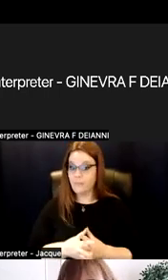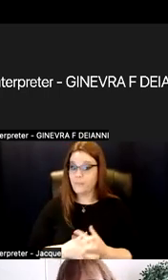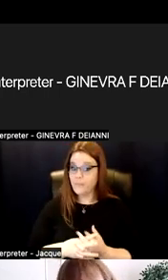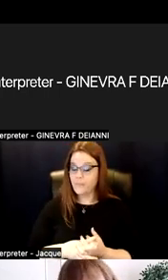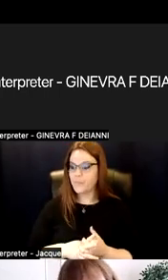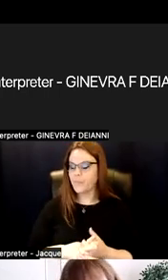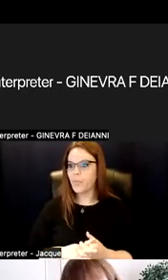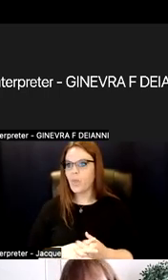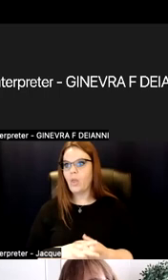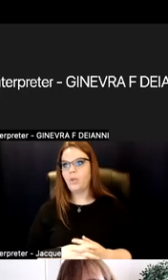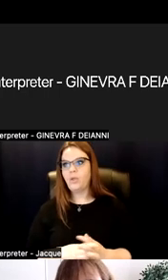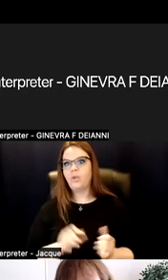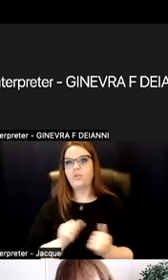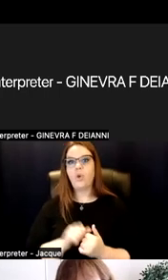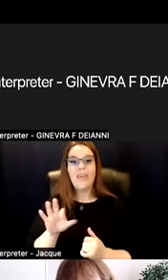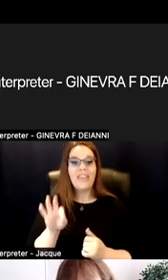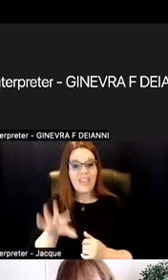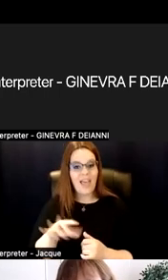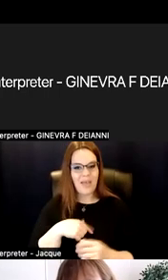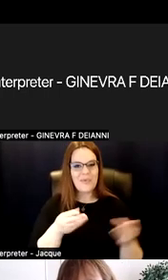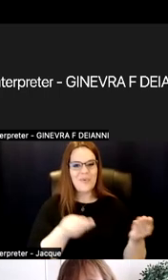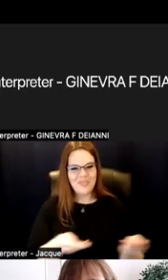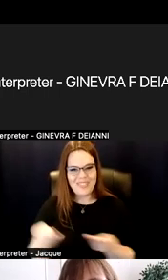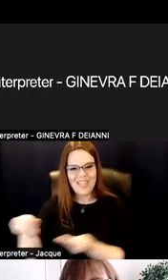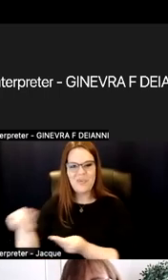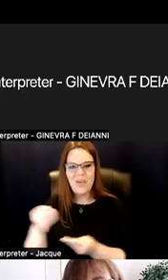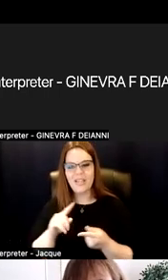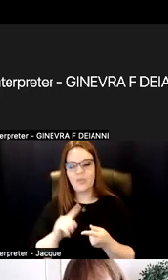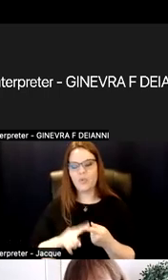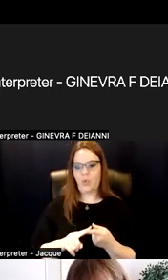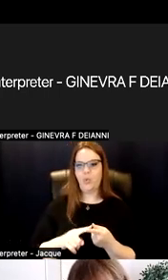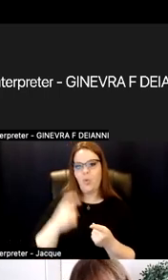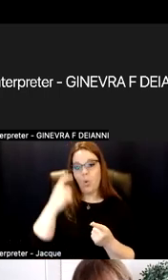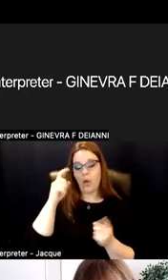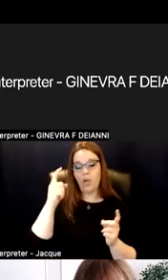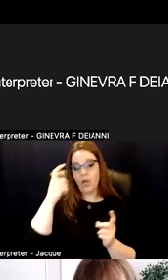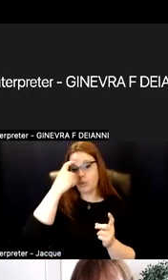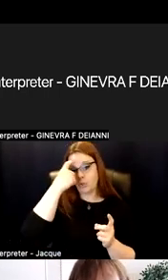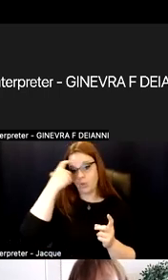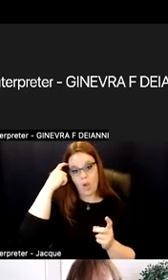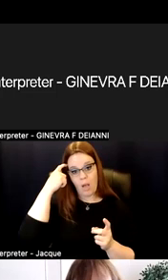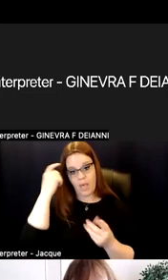So with that, I'm going to segue into the trauma-informed setting.